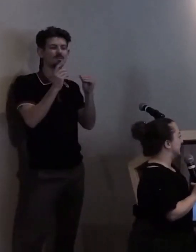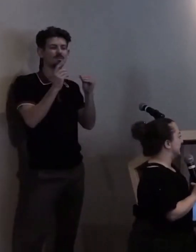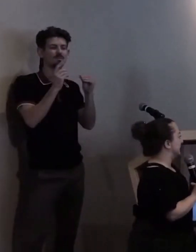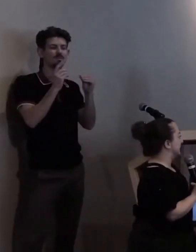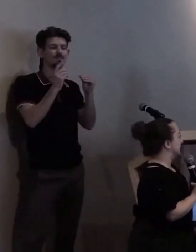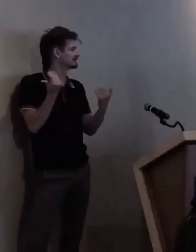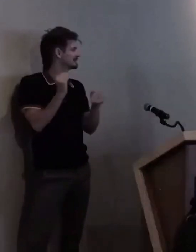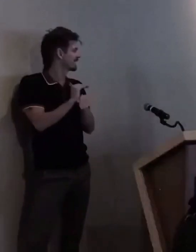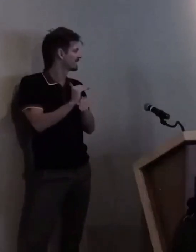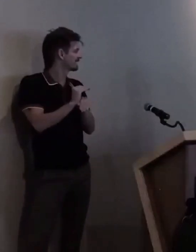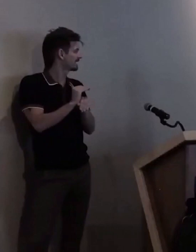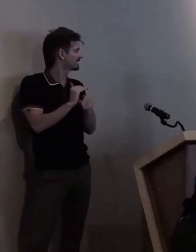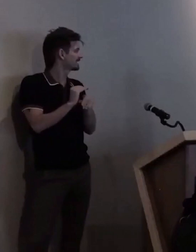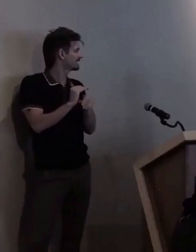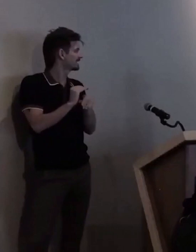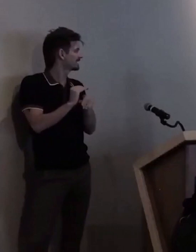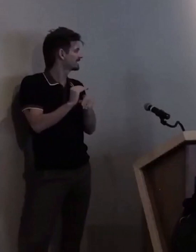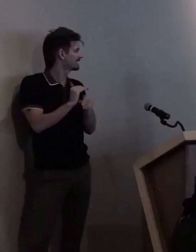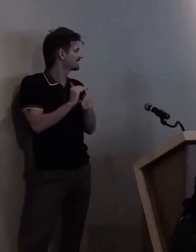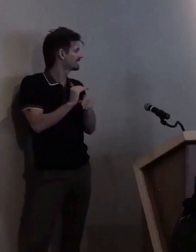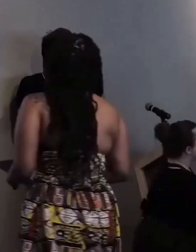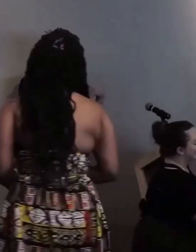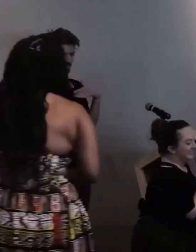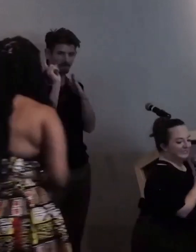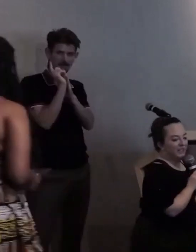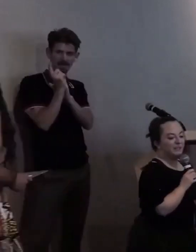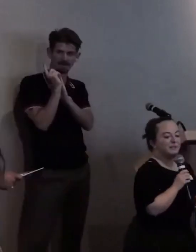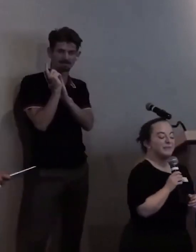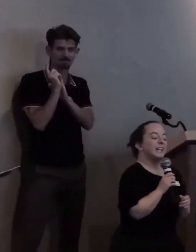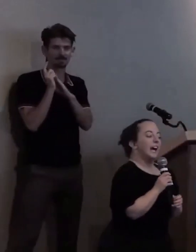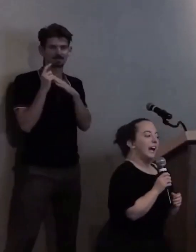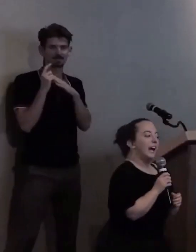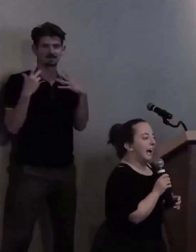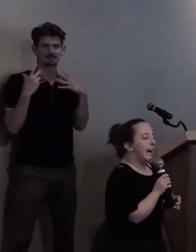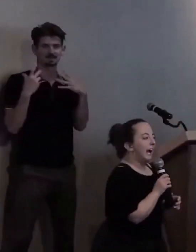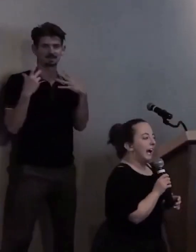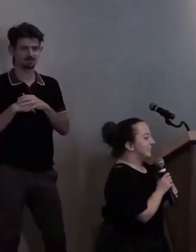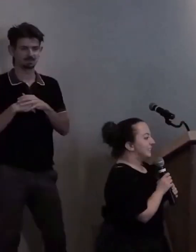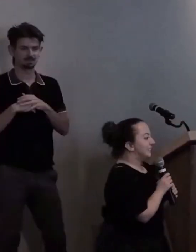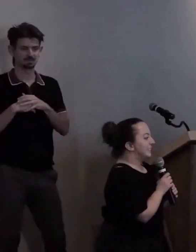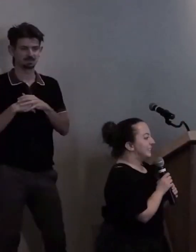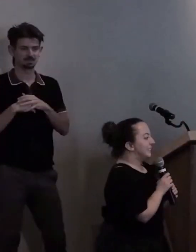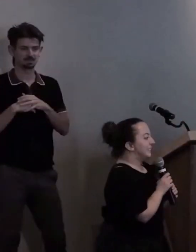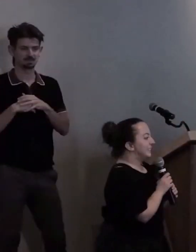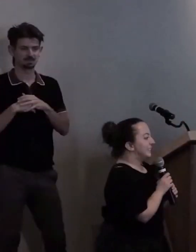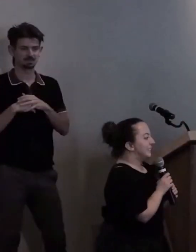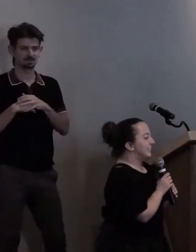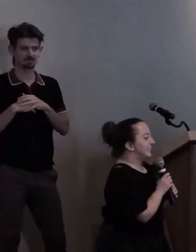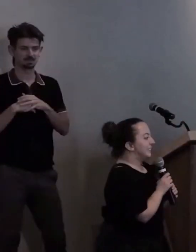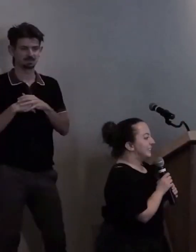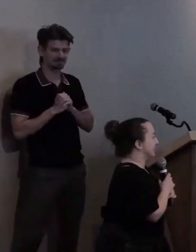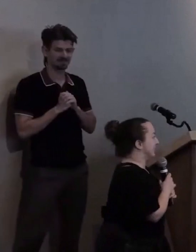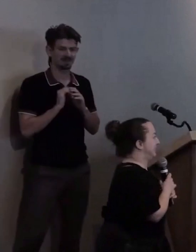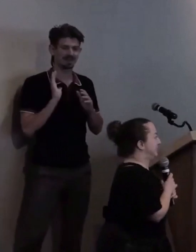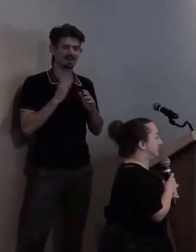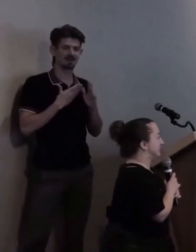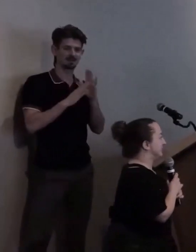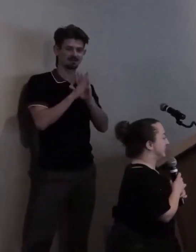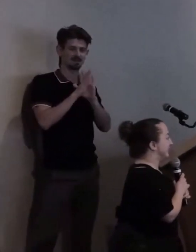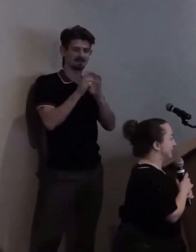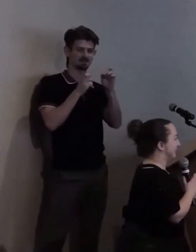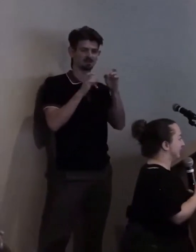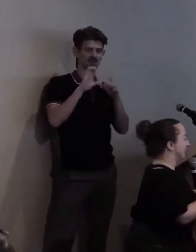[Julie, do you want to come up here for a minute?] Uhm... So our development director Christine Fidler...